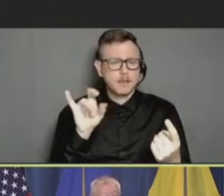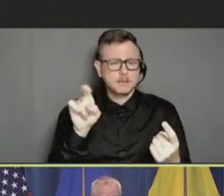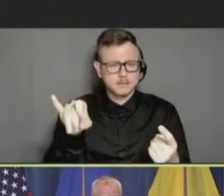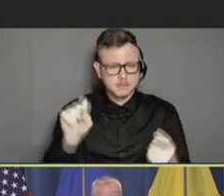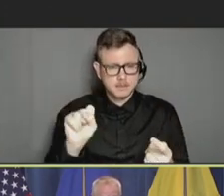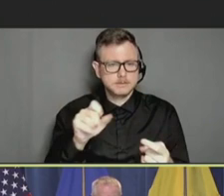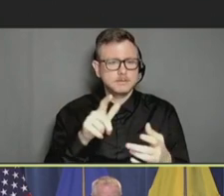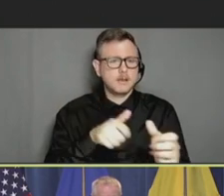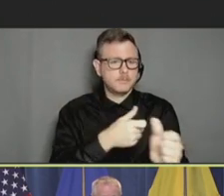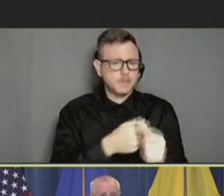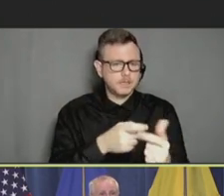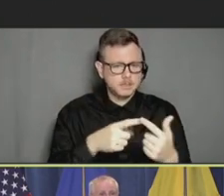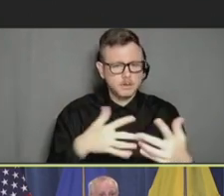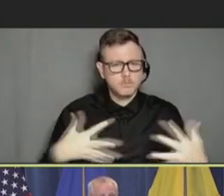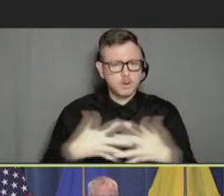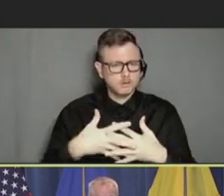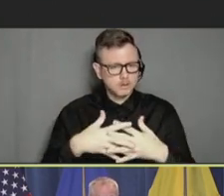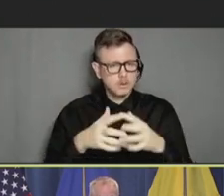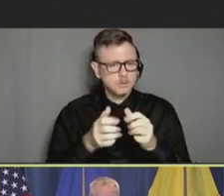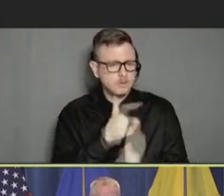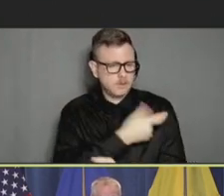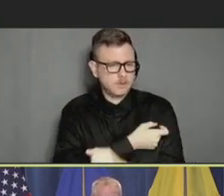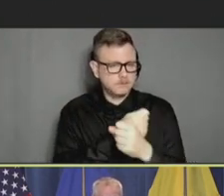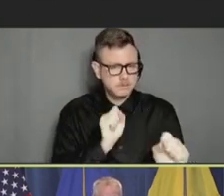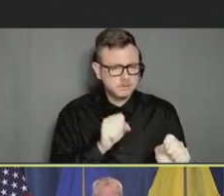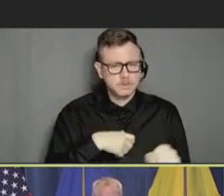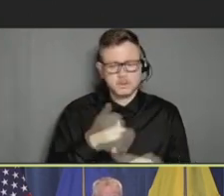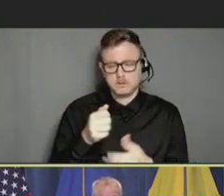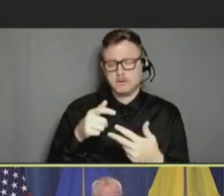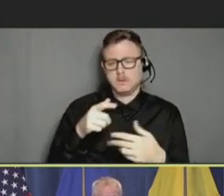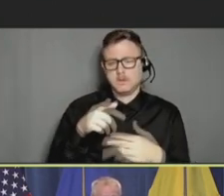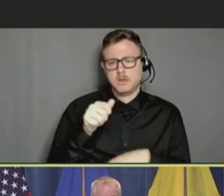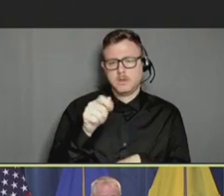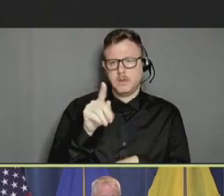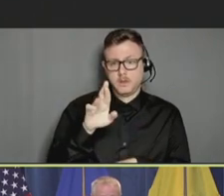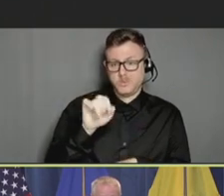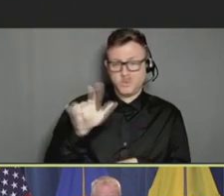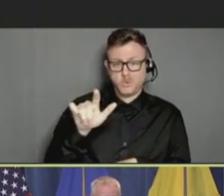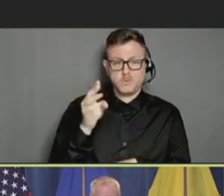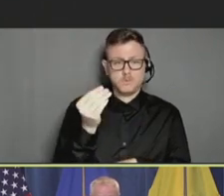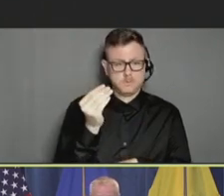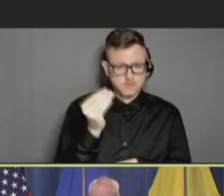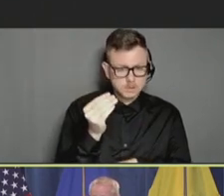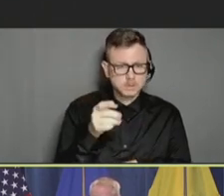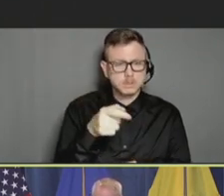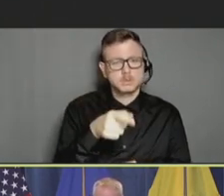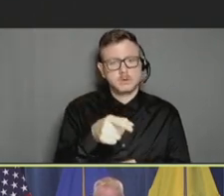vaccine safety. And then April 14th on cerebral venous sinus thrombosis following the Janssen